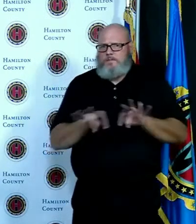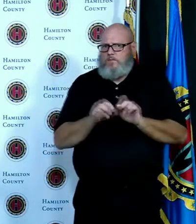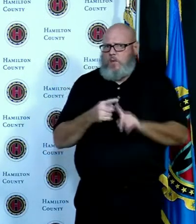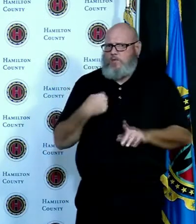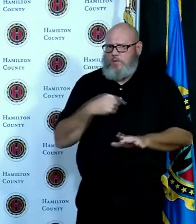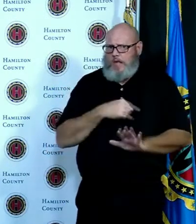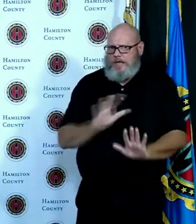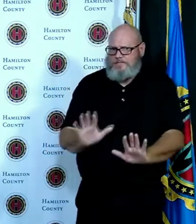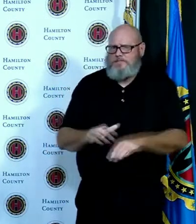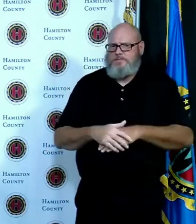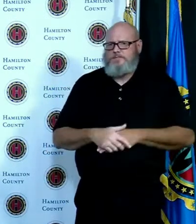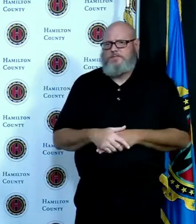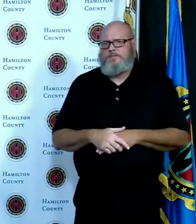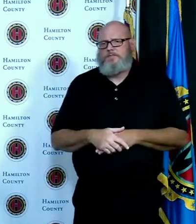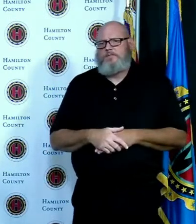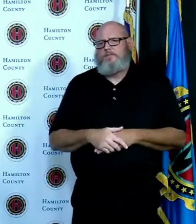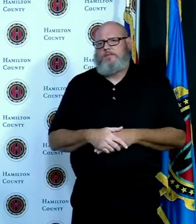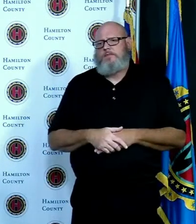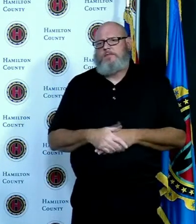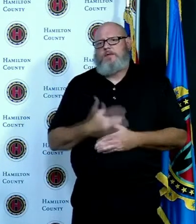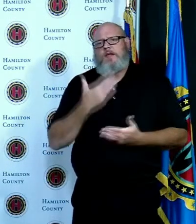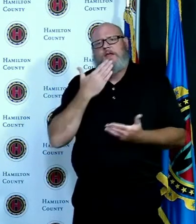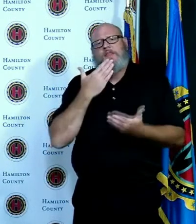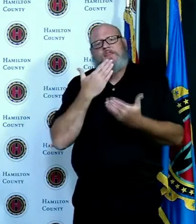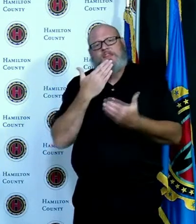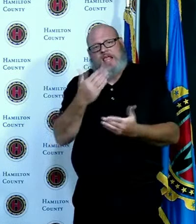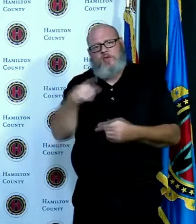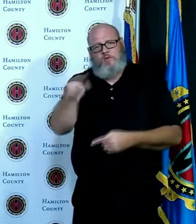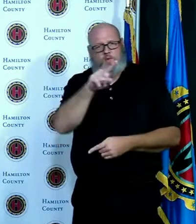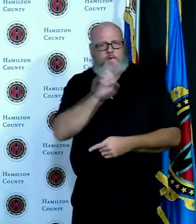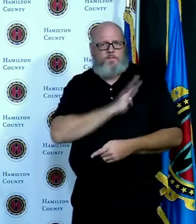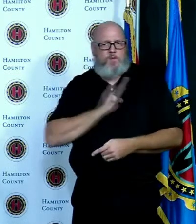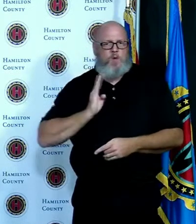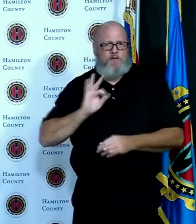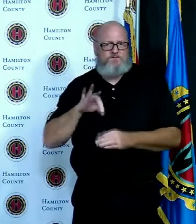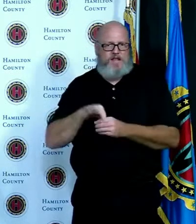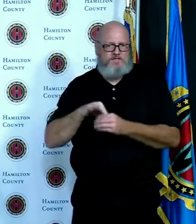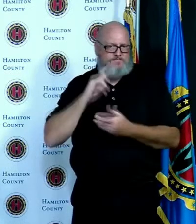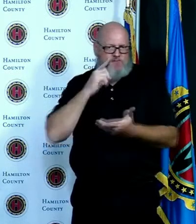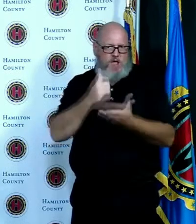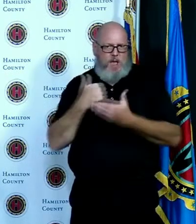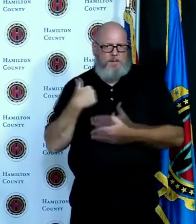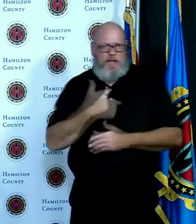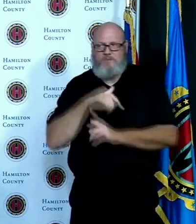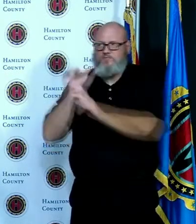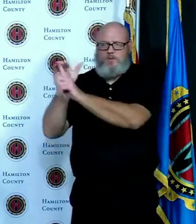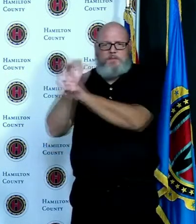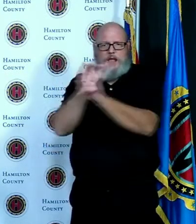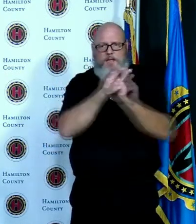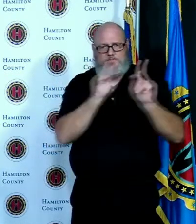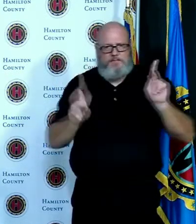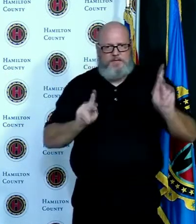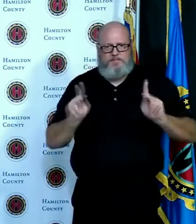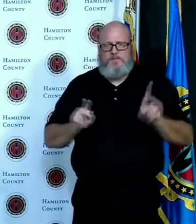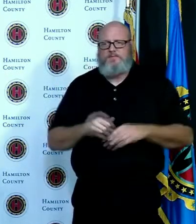this and also reminding folks that this is a two-step process you have to apply for